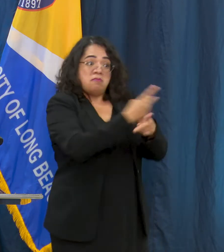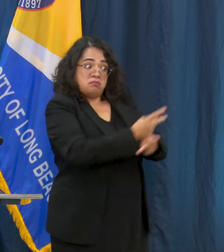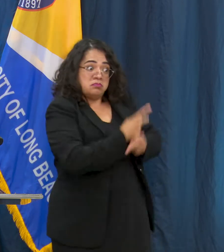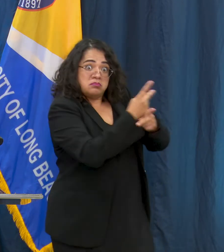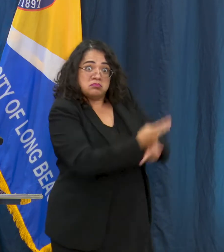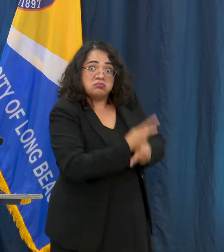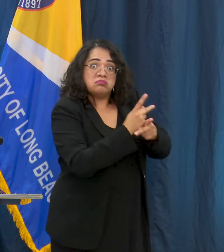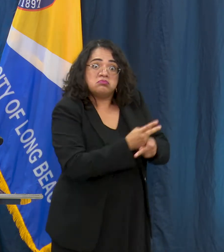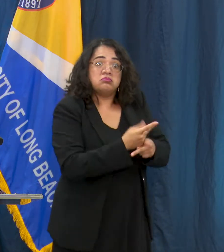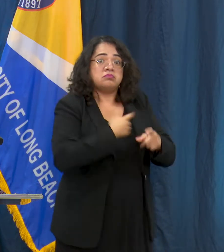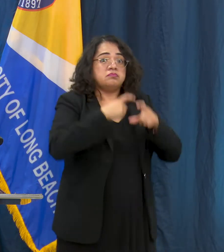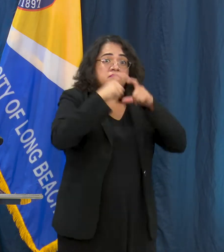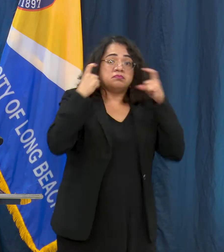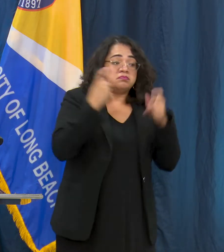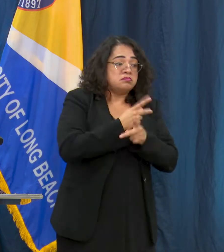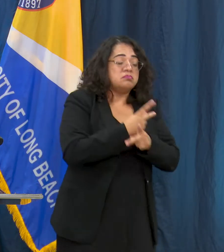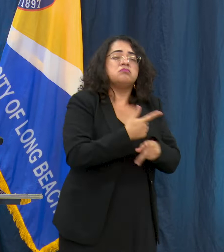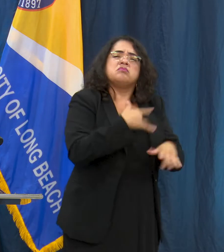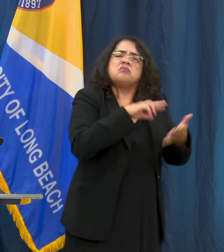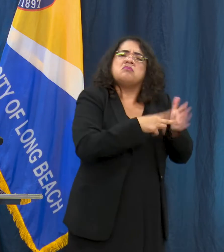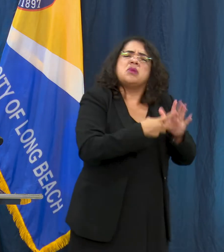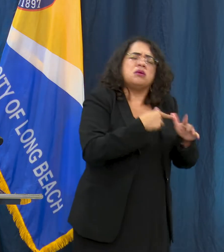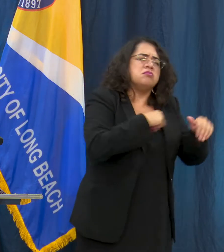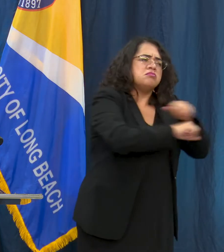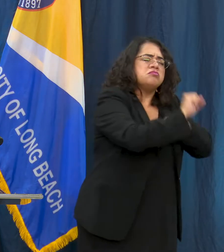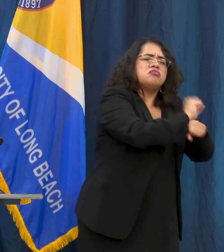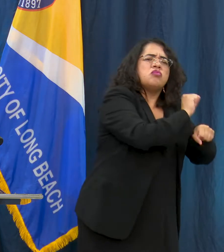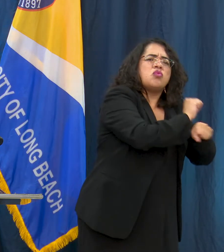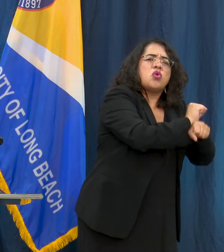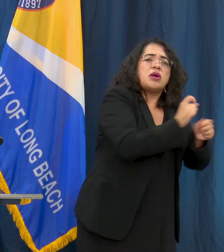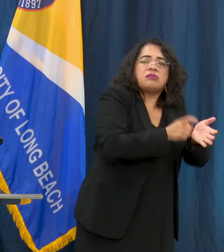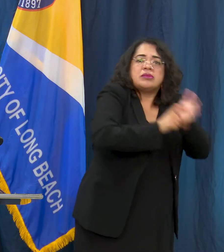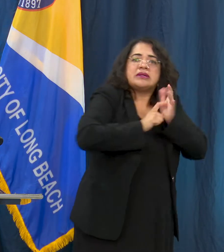who are at highest risk for COVID-19 or for developing severe illness to be